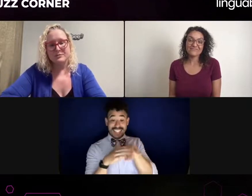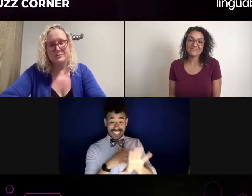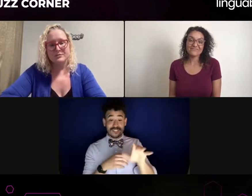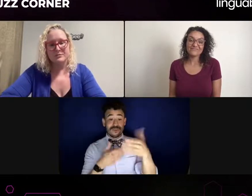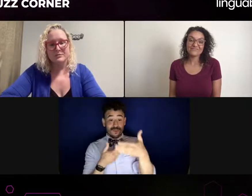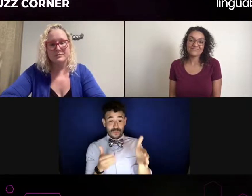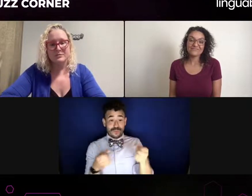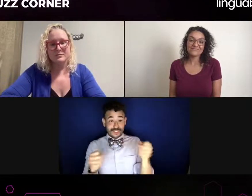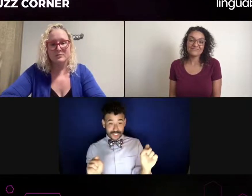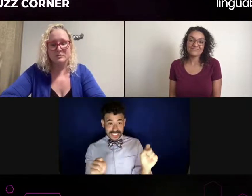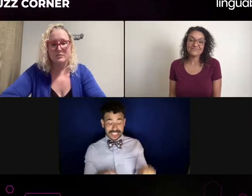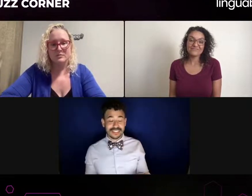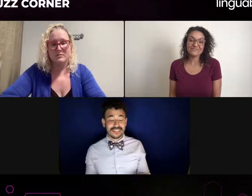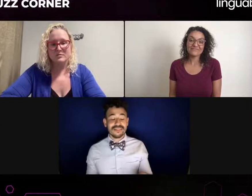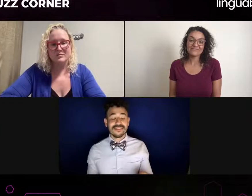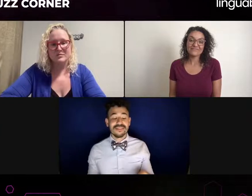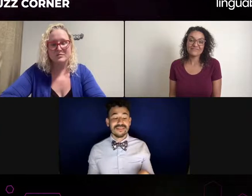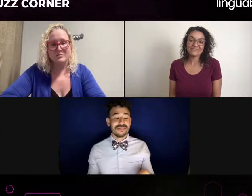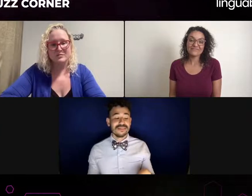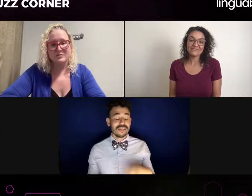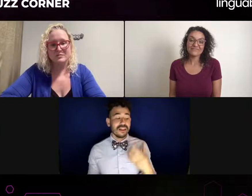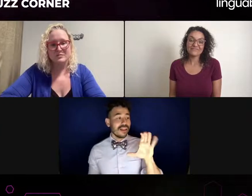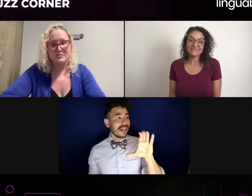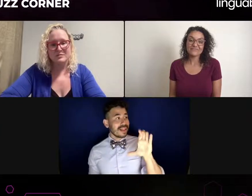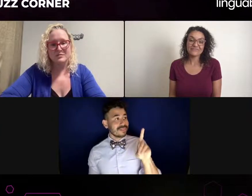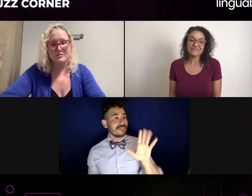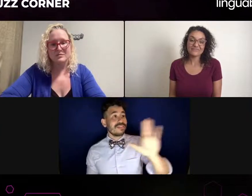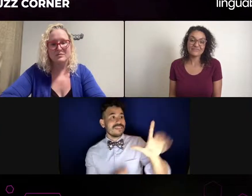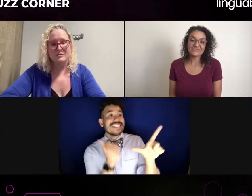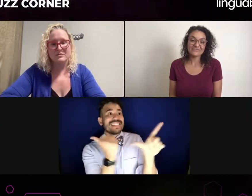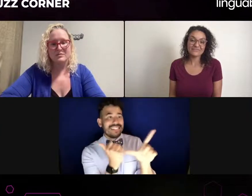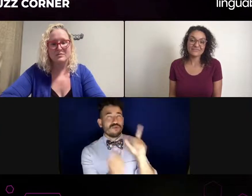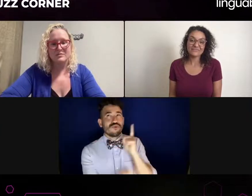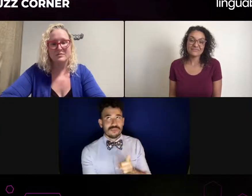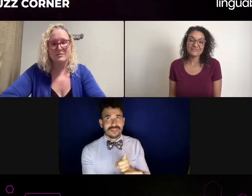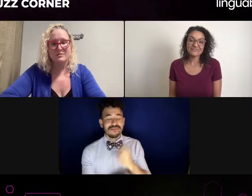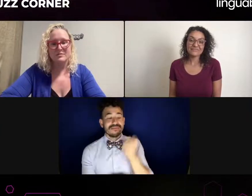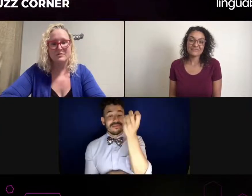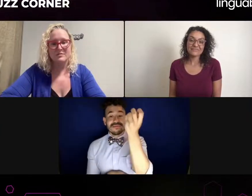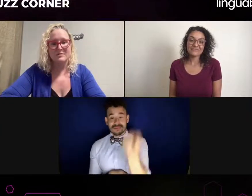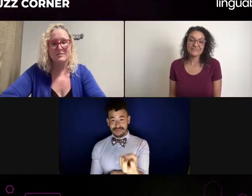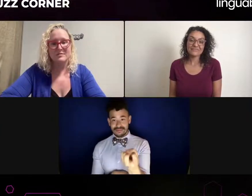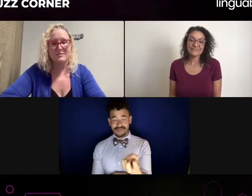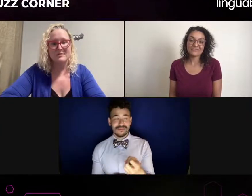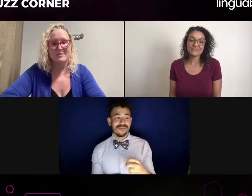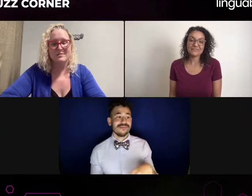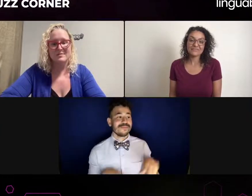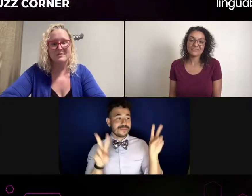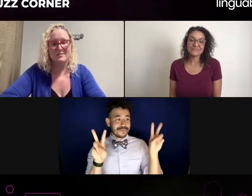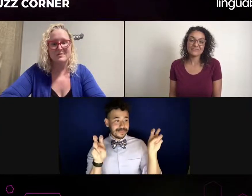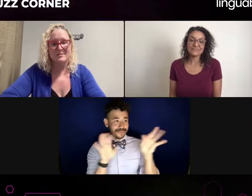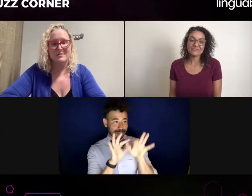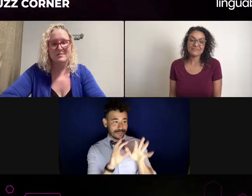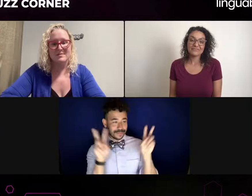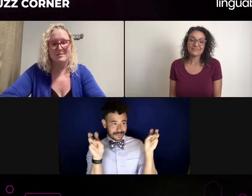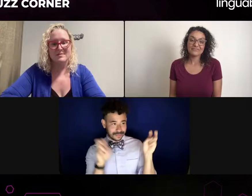But something that happened, I want to say a few years ago, I think it might have been my first and second year